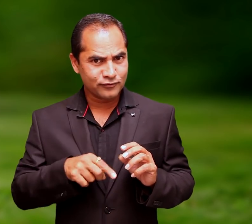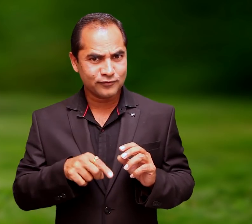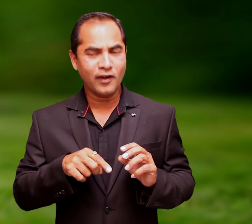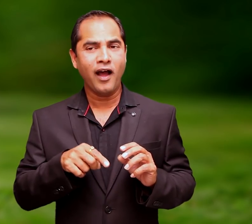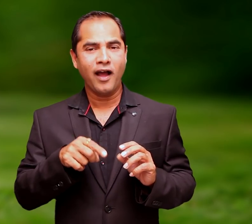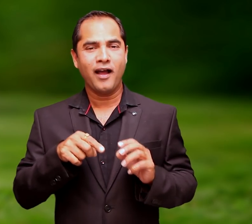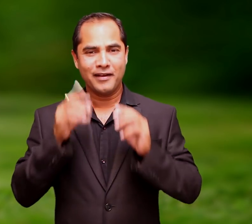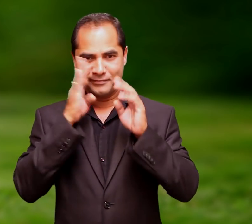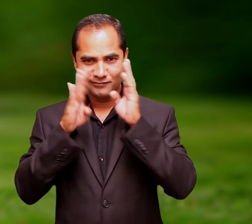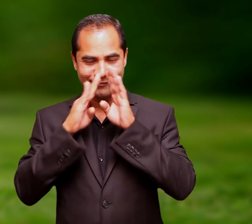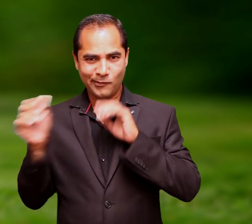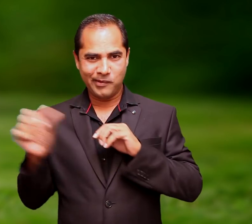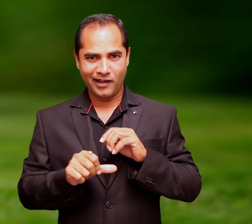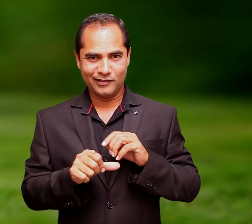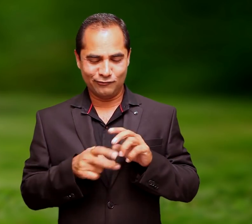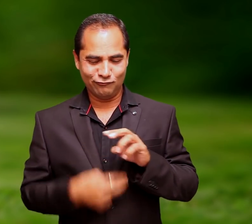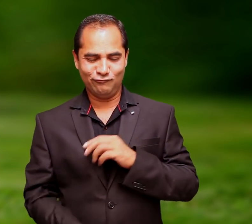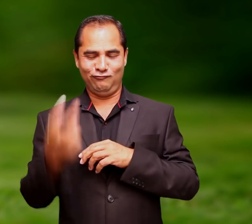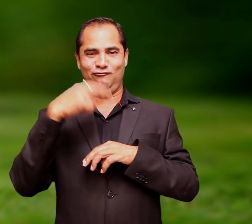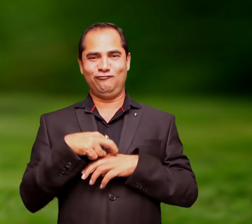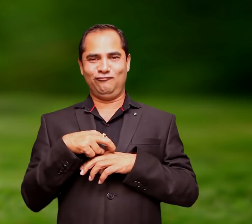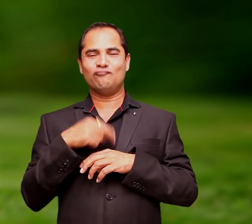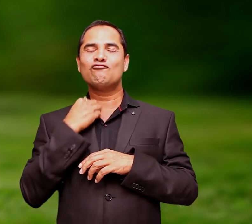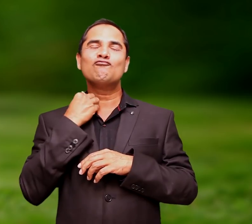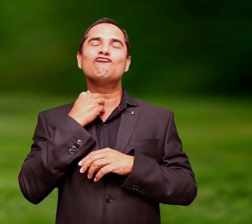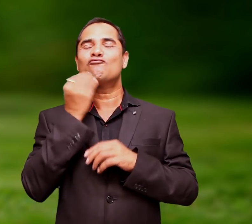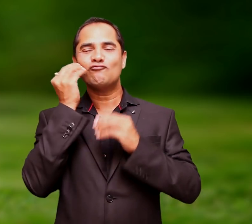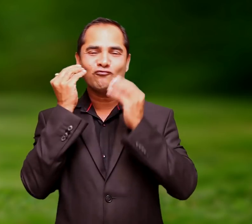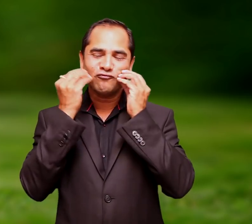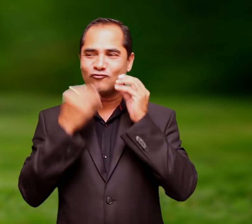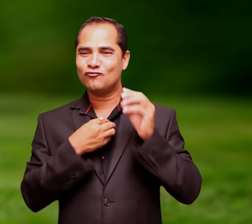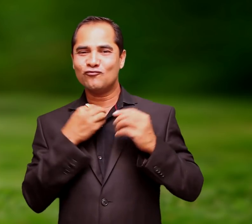of recognition and welcome and Mij bounded onto my knee and began to nuzzle